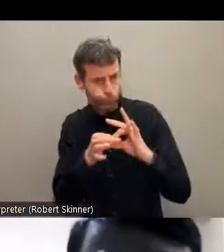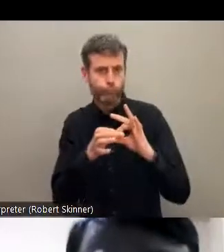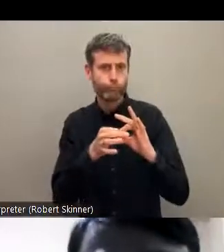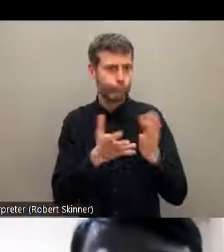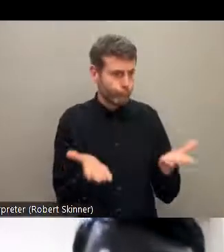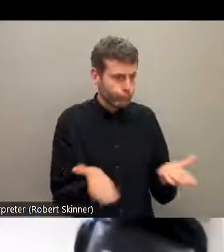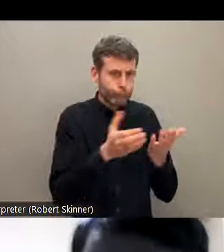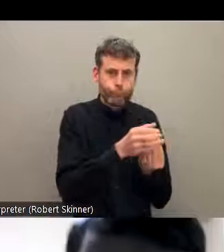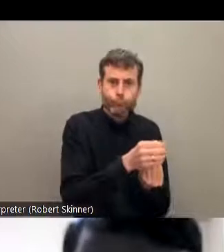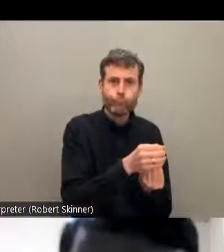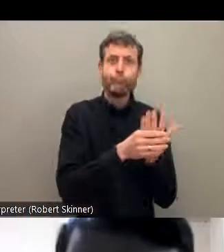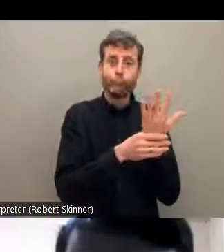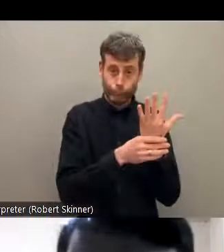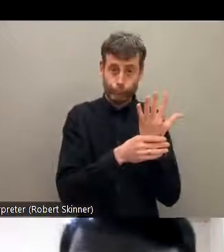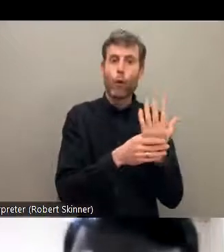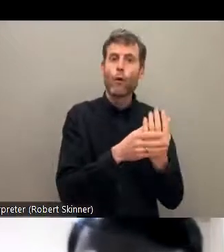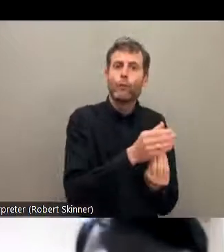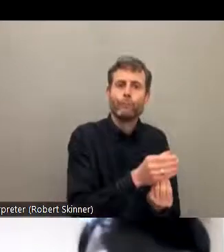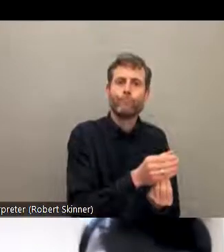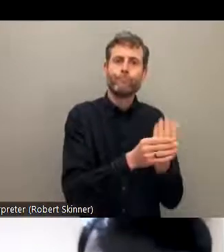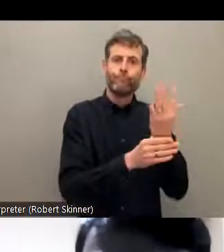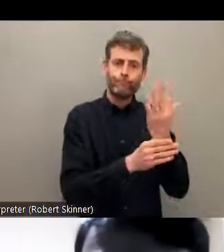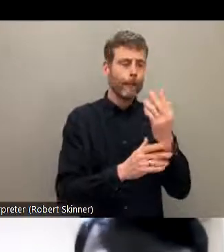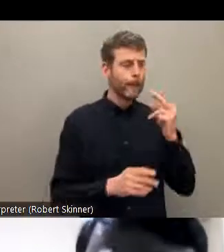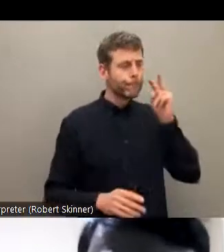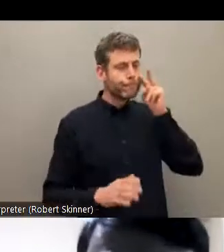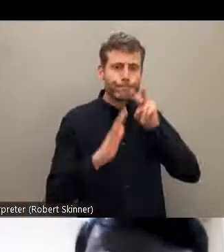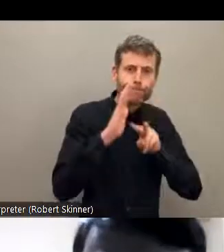actions, and as I said transformative